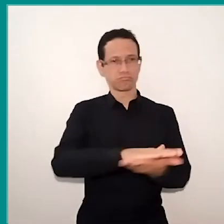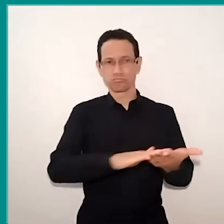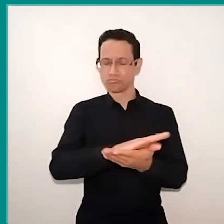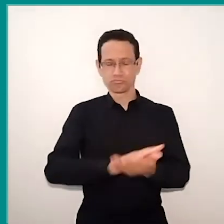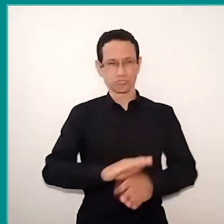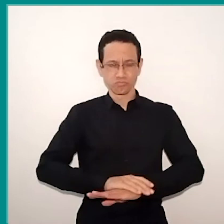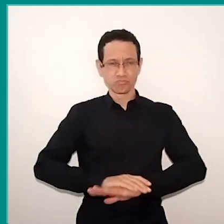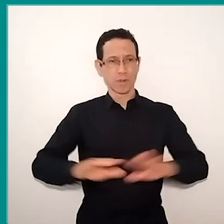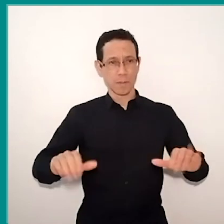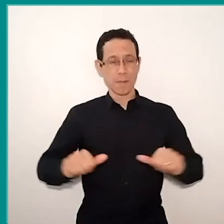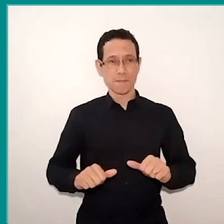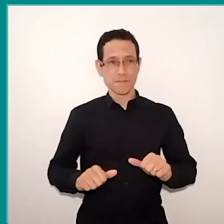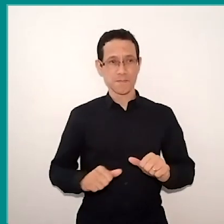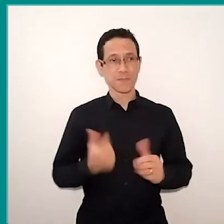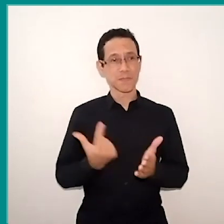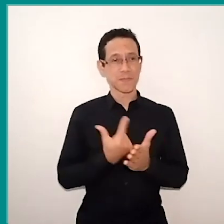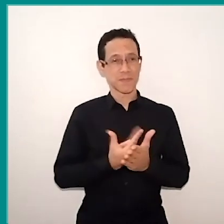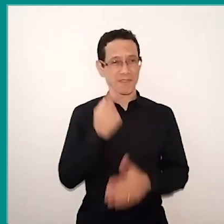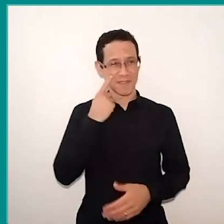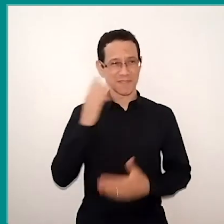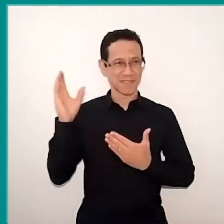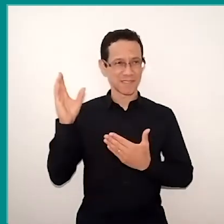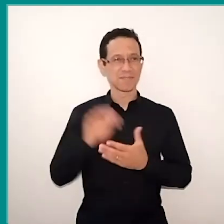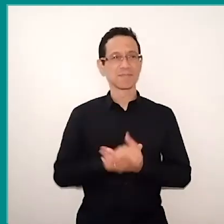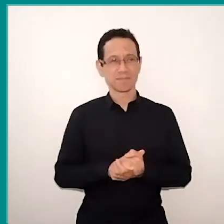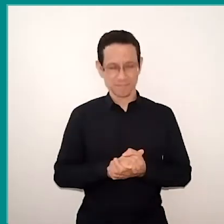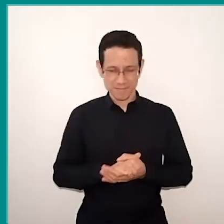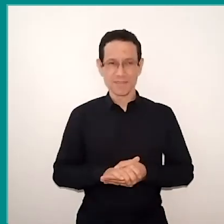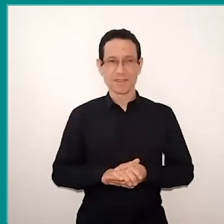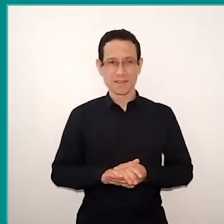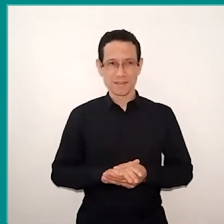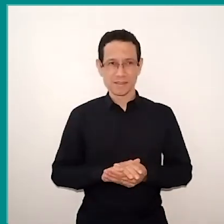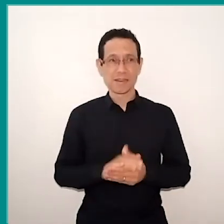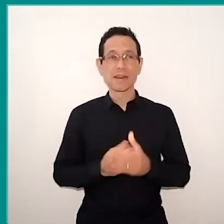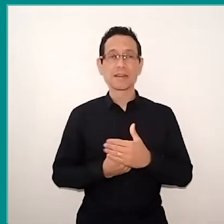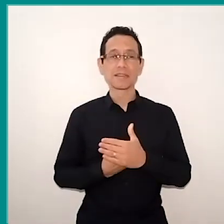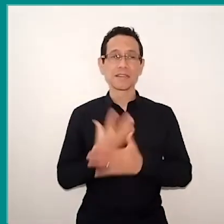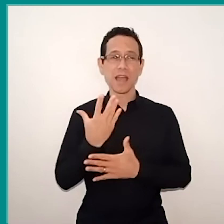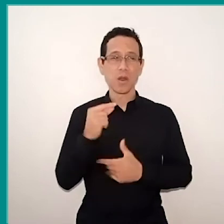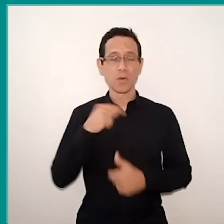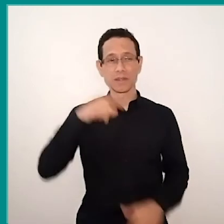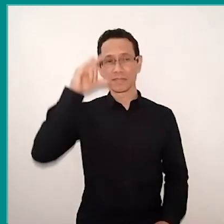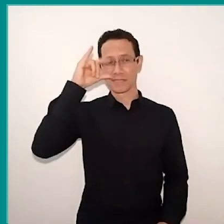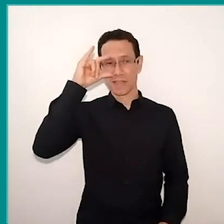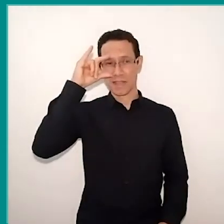here is the book, and they created an Instagram profile, it was a space of expression,